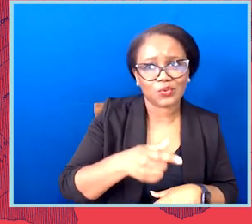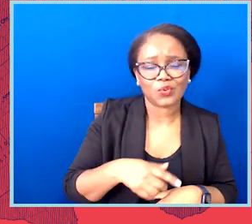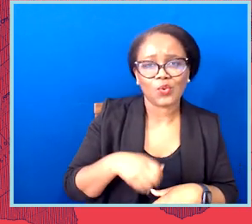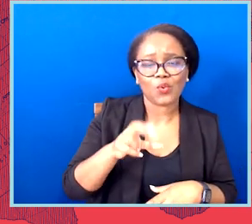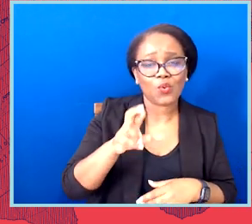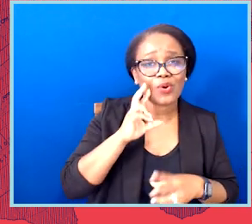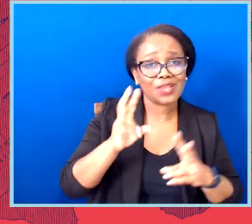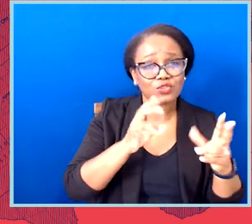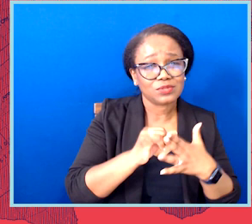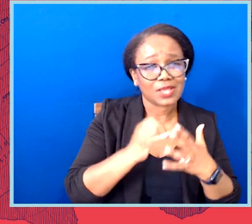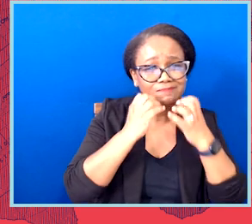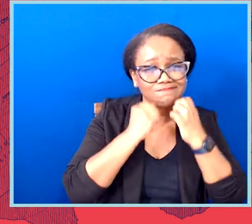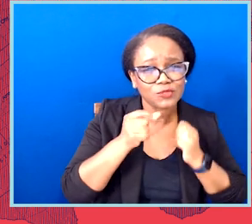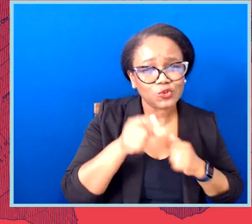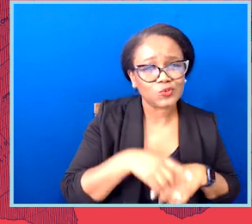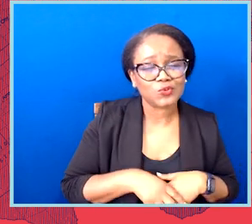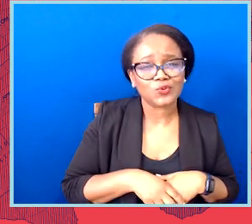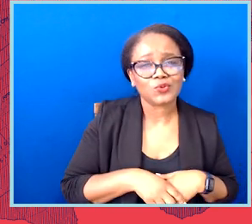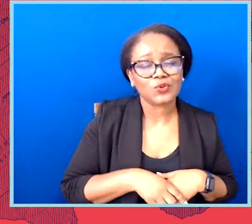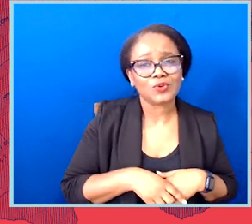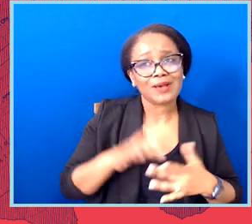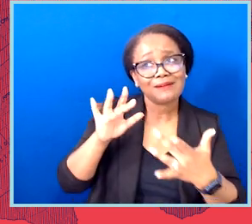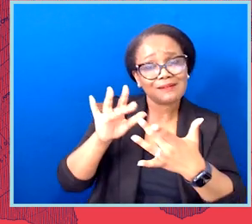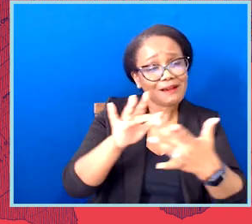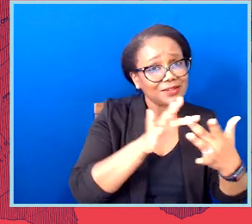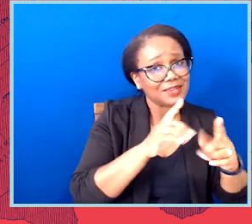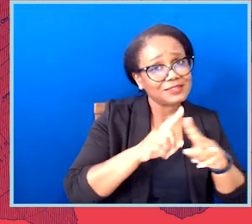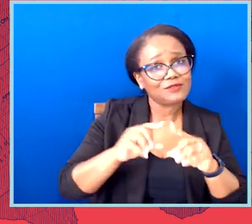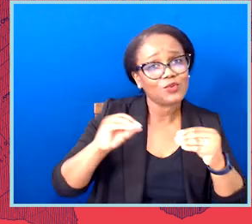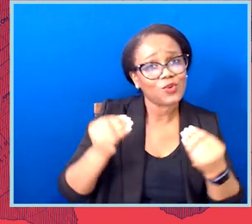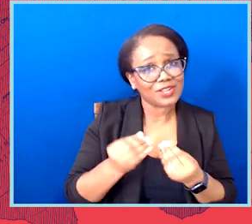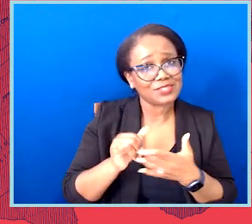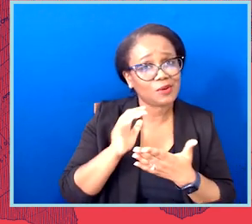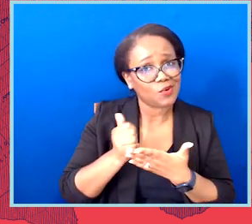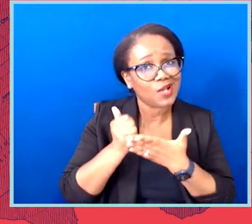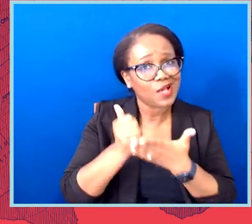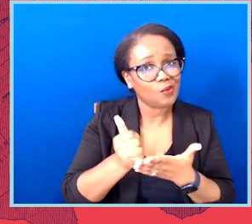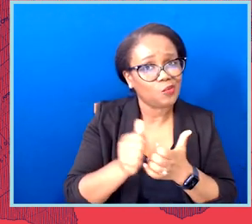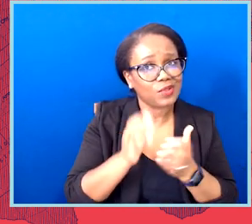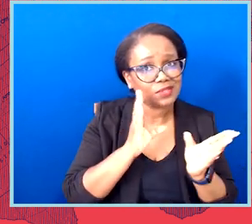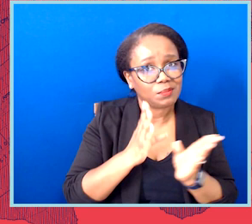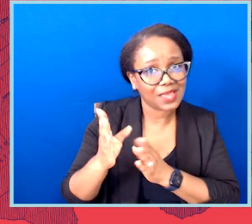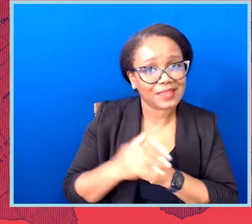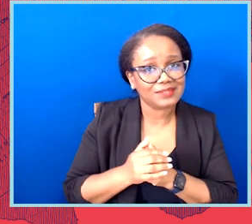that are important to be represented. Contact organizations that are willing to help evaluate proposed plans and potentially